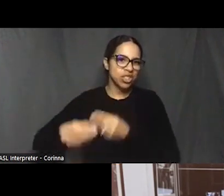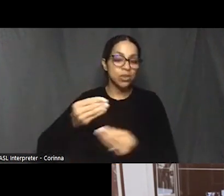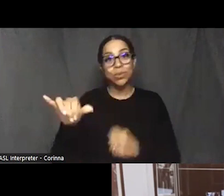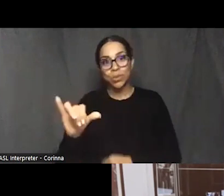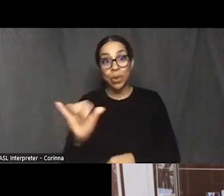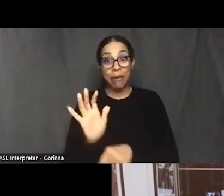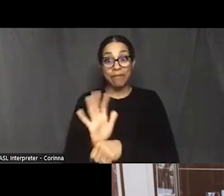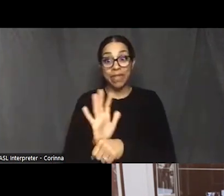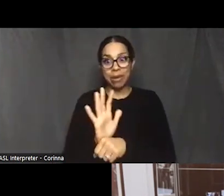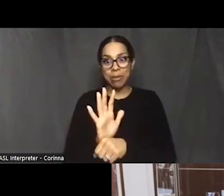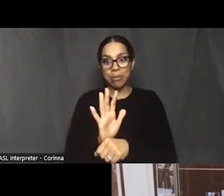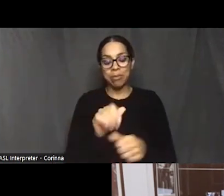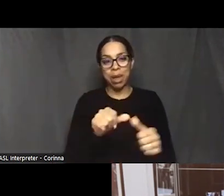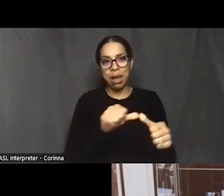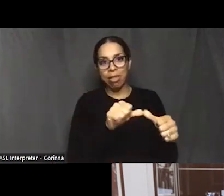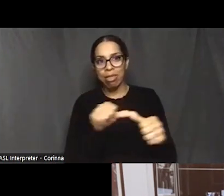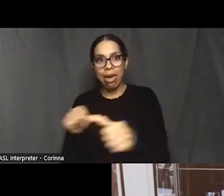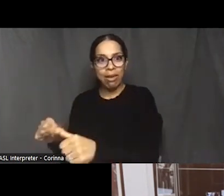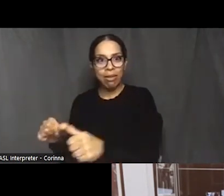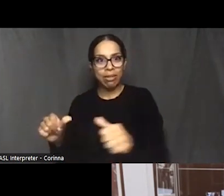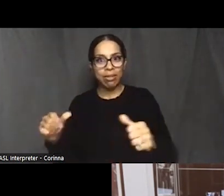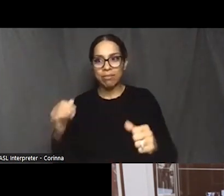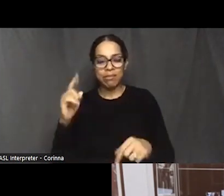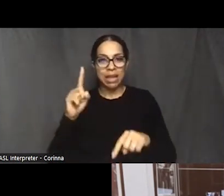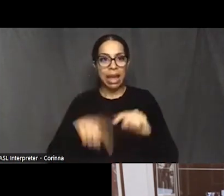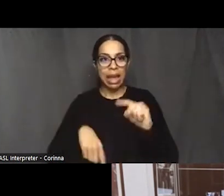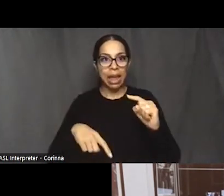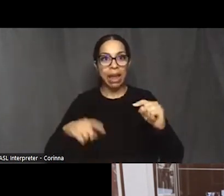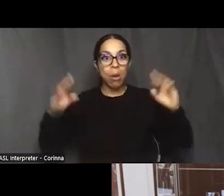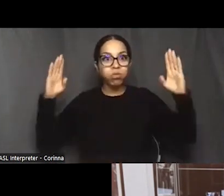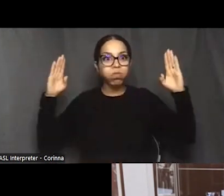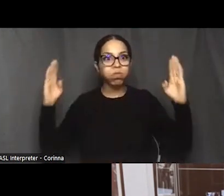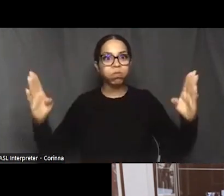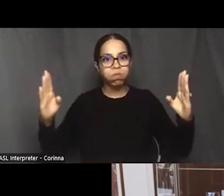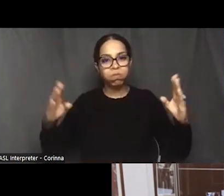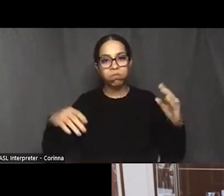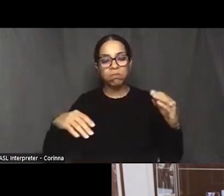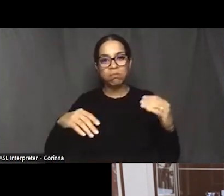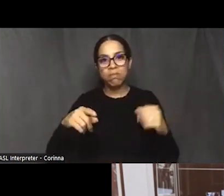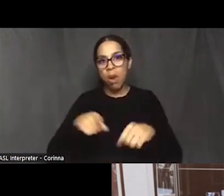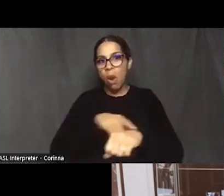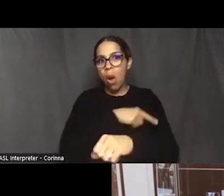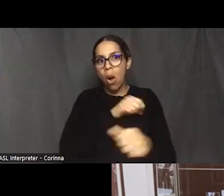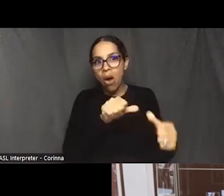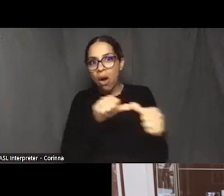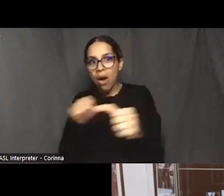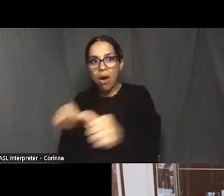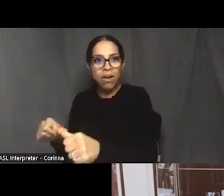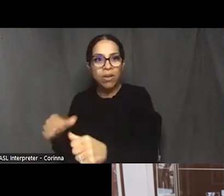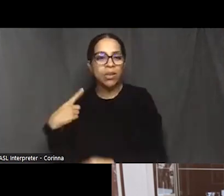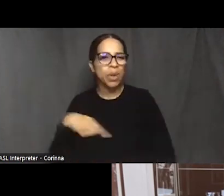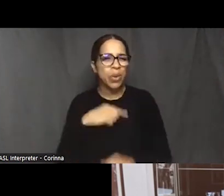And one of the things that we were we were hoping to do was to be able to get it aired on public television.